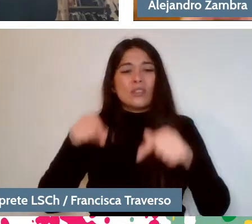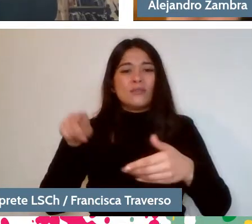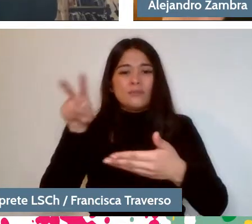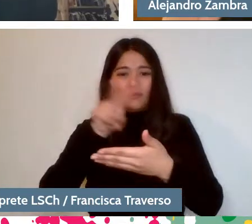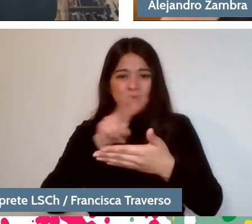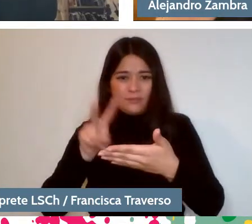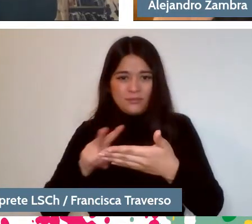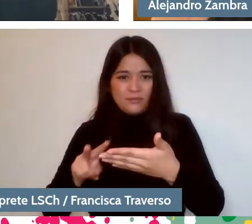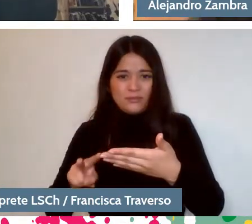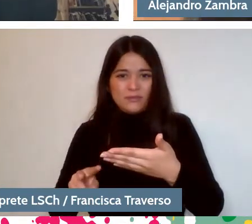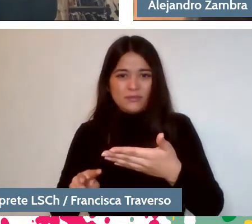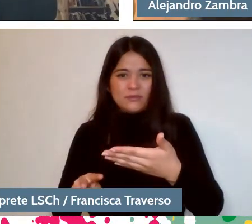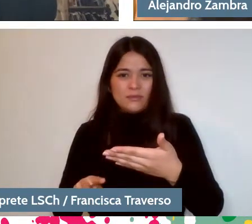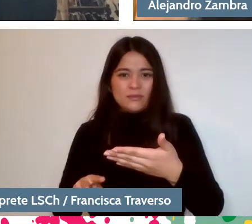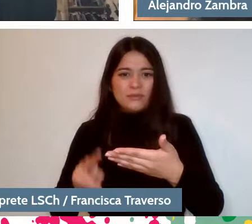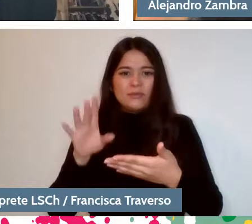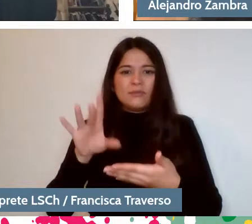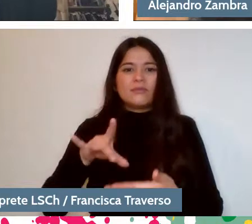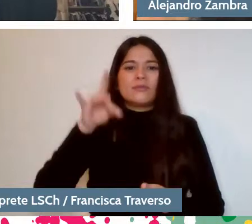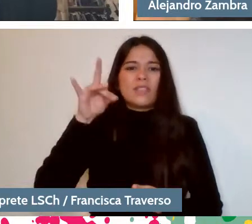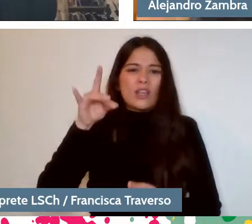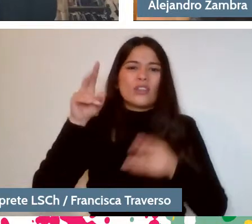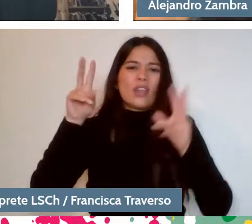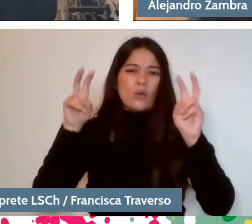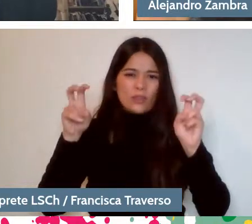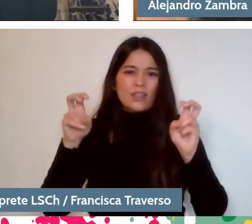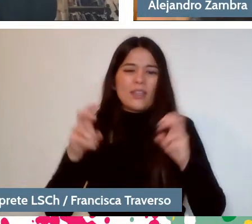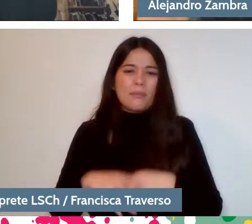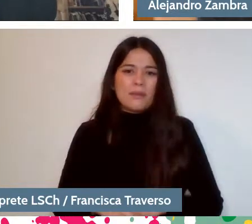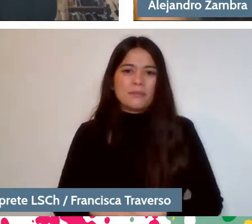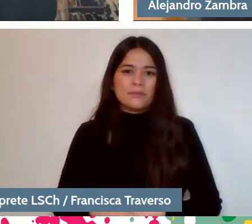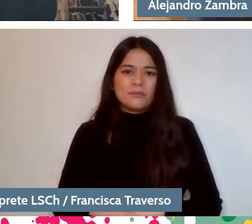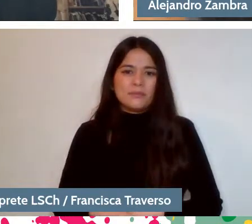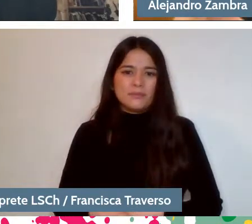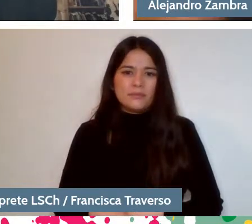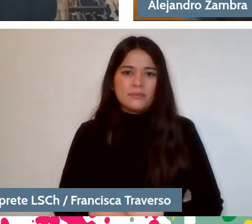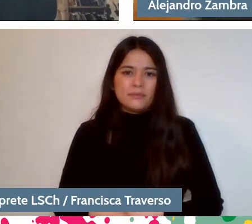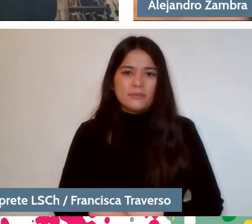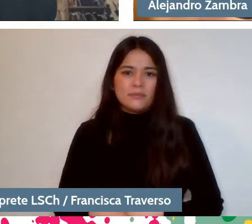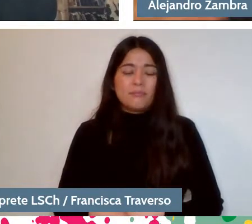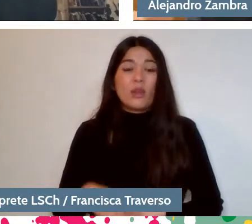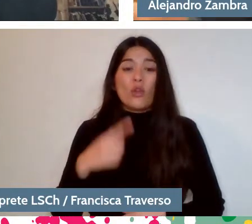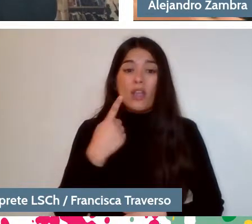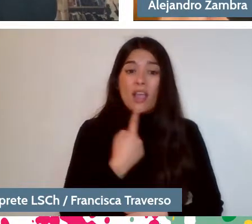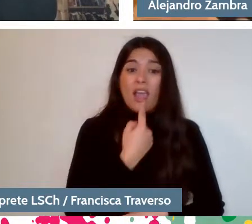find a theme. But each reader will find different themes.